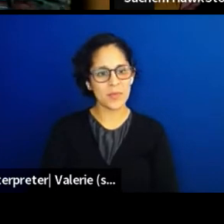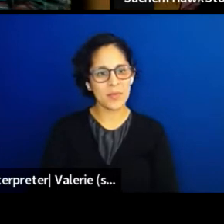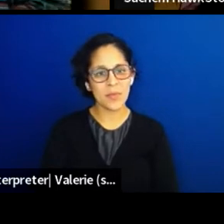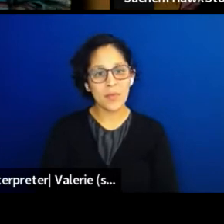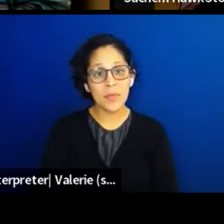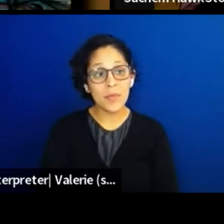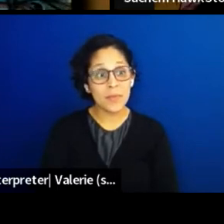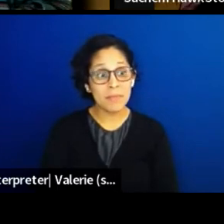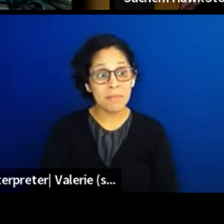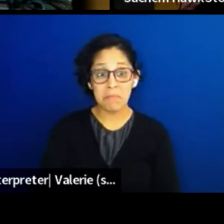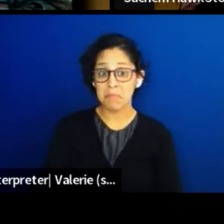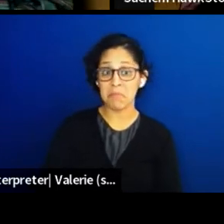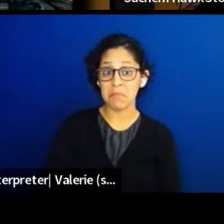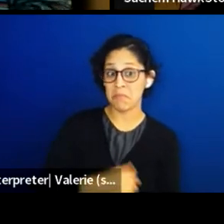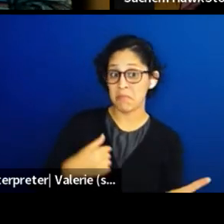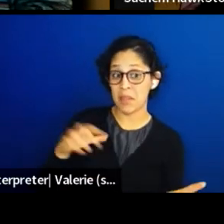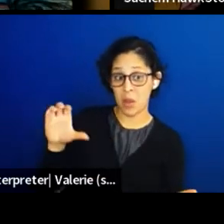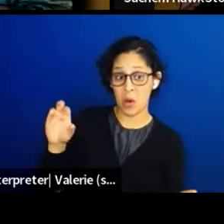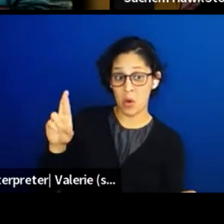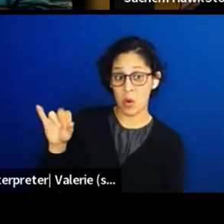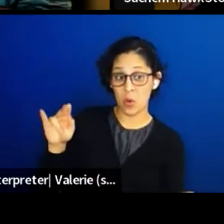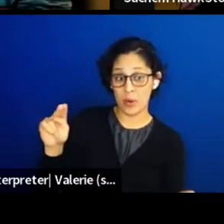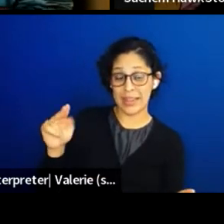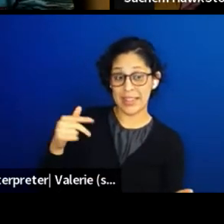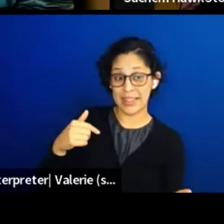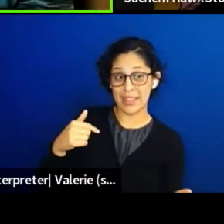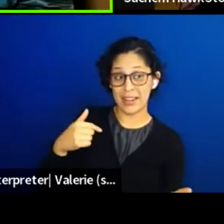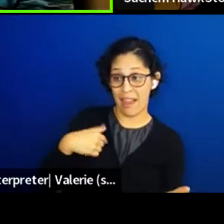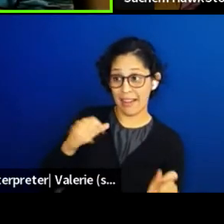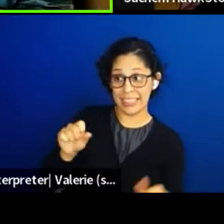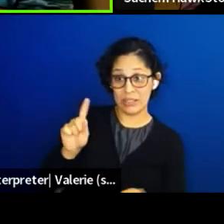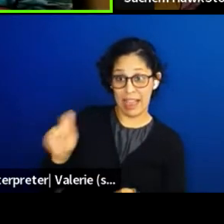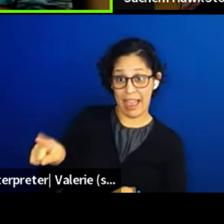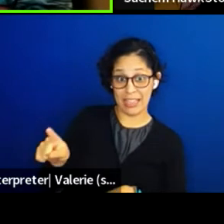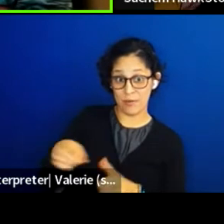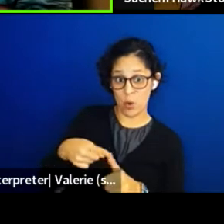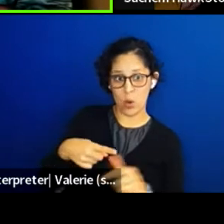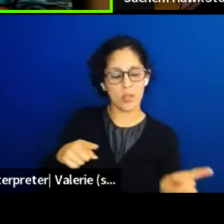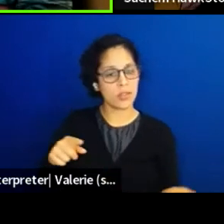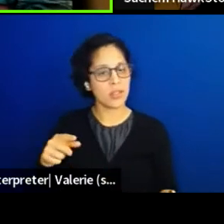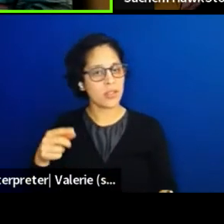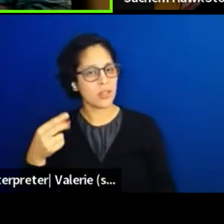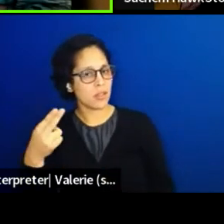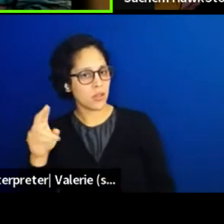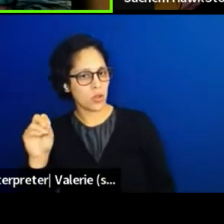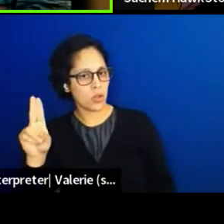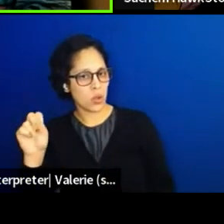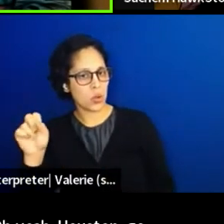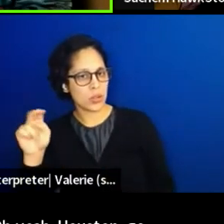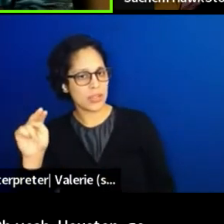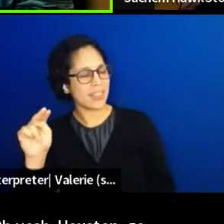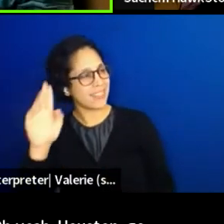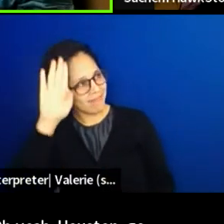Well, I can start asking you a question. Oh yeah, Houston, go ahead. Culture is a bridge again,